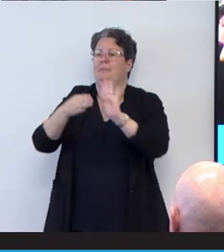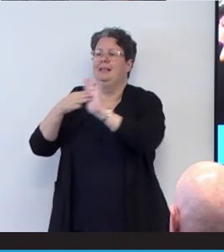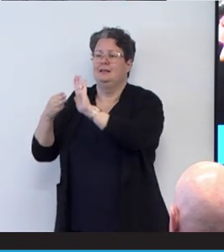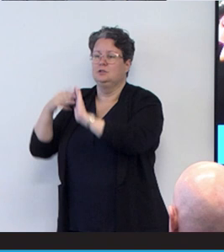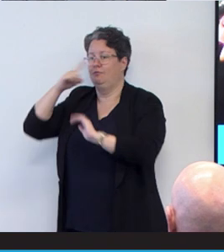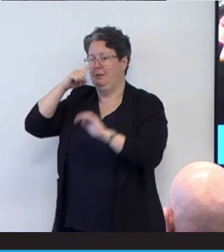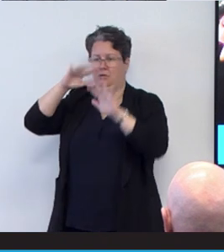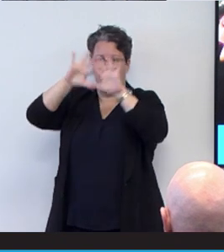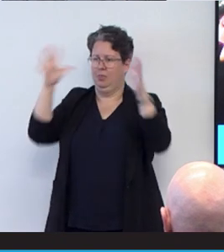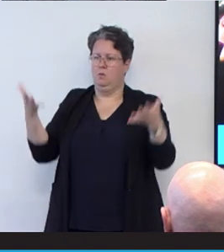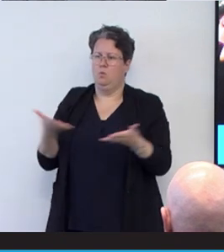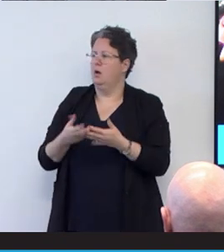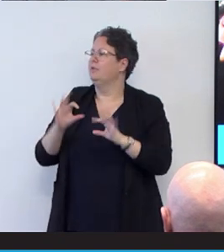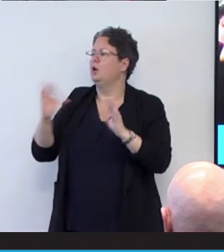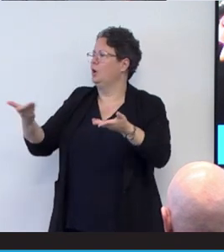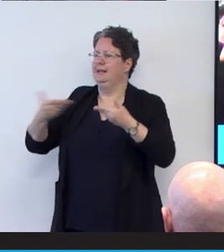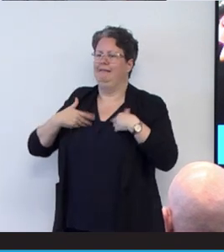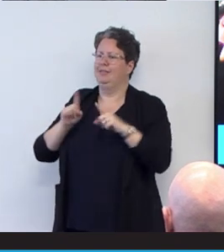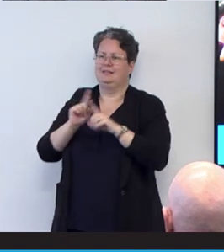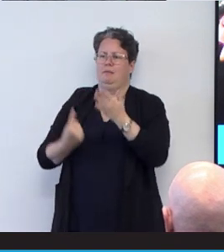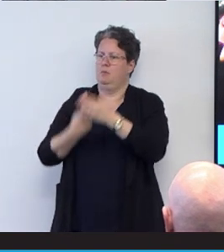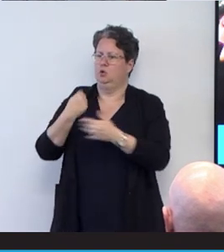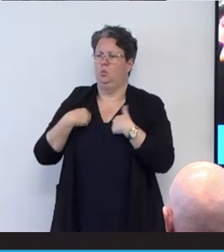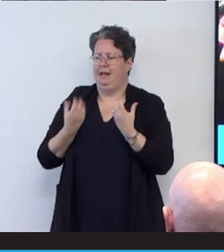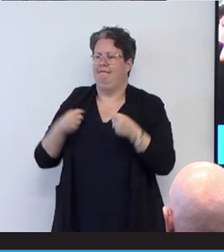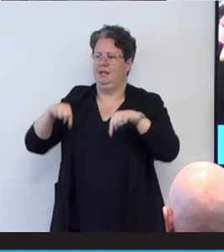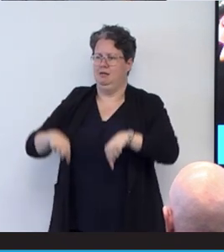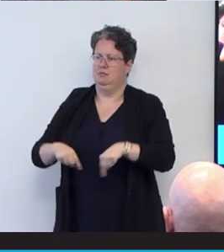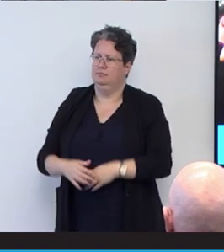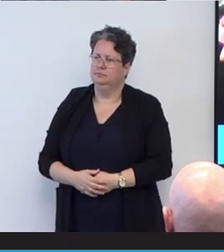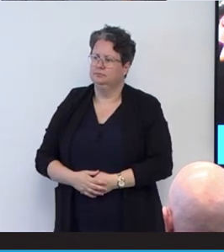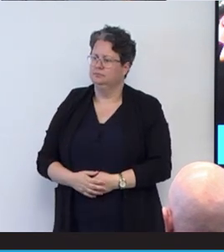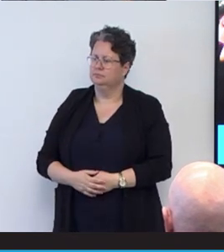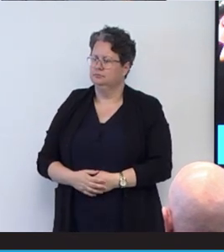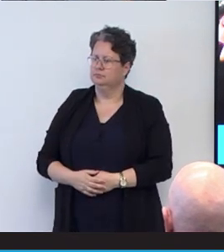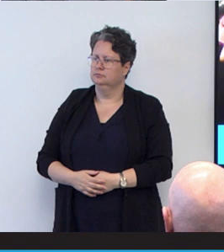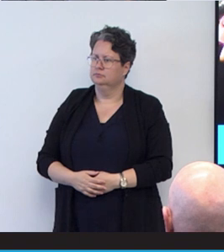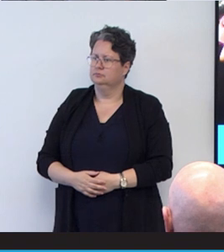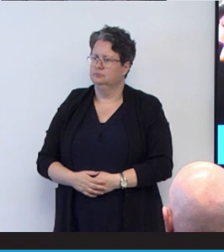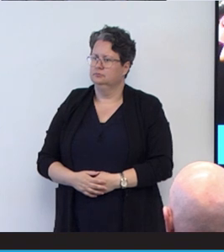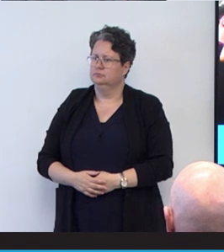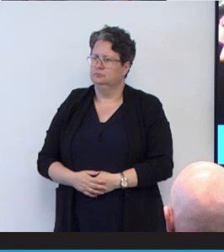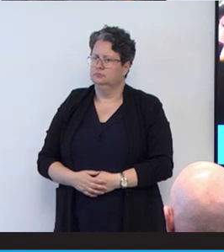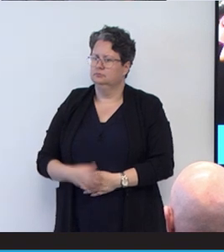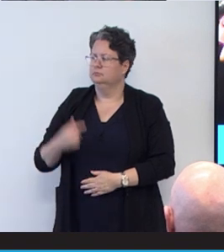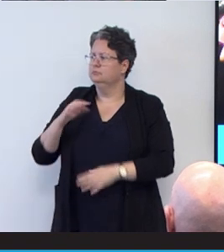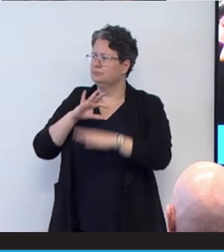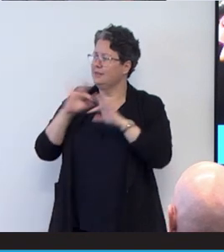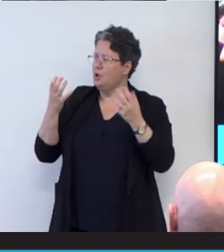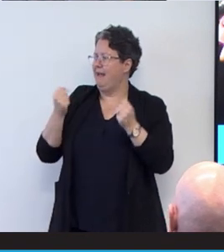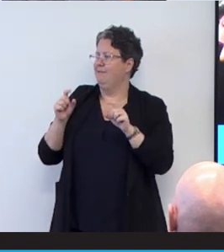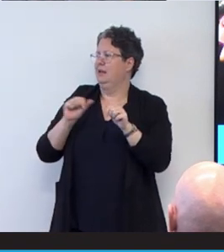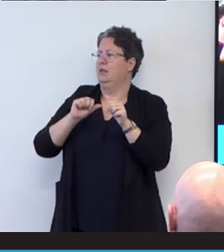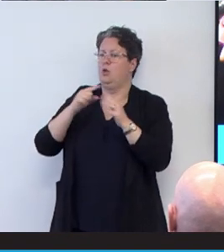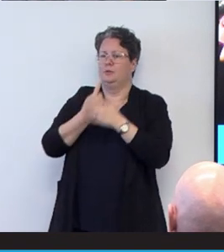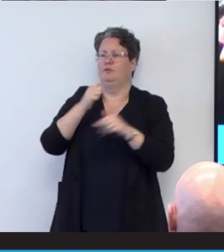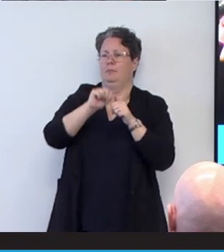will never have the same opportunities that we do for a better life, for inclusion or even survival.